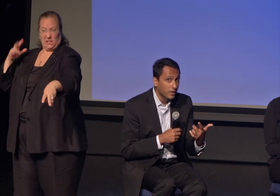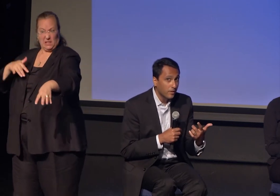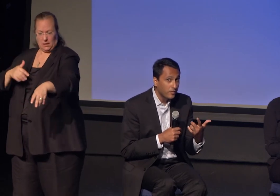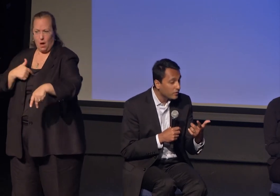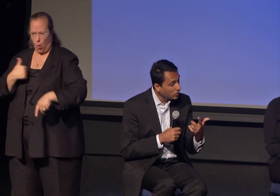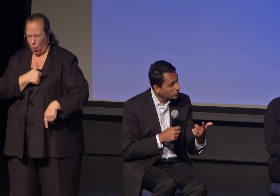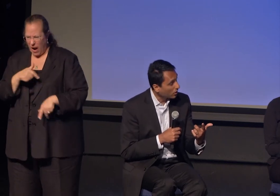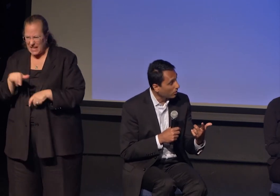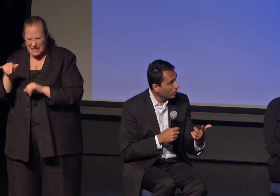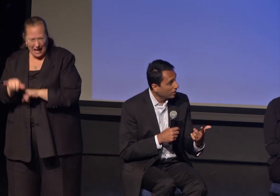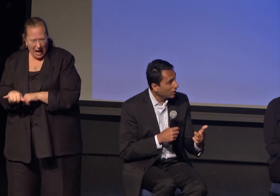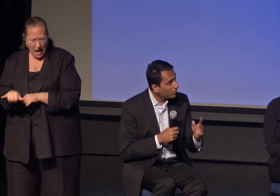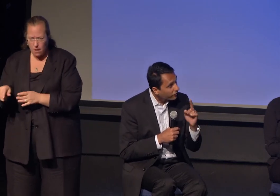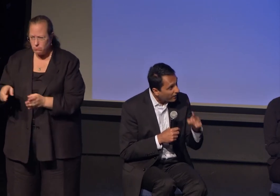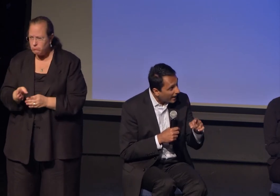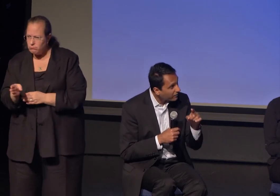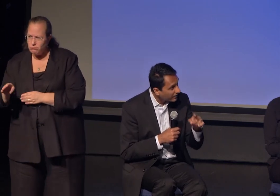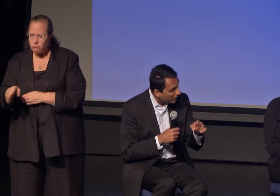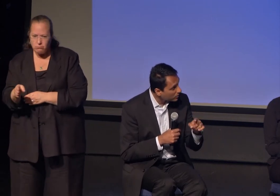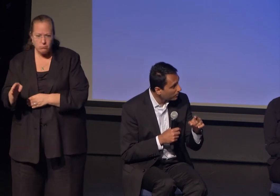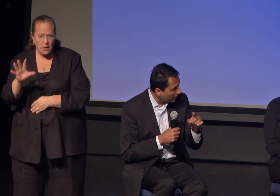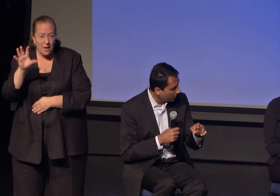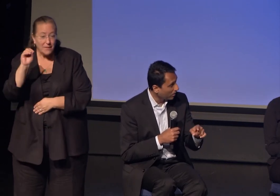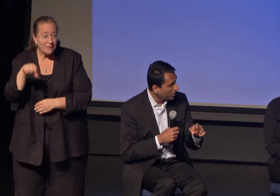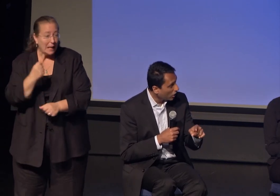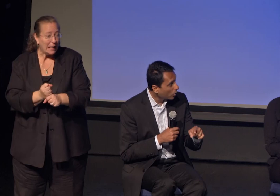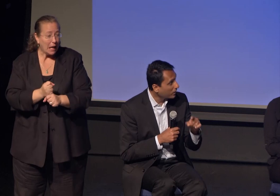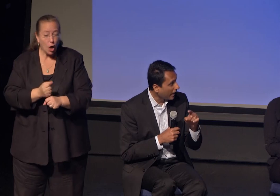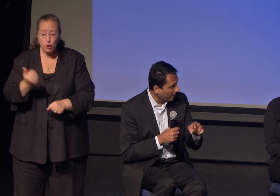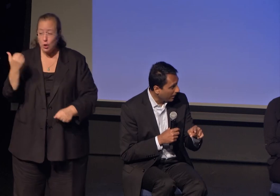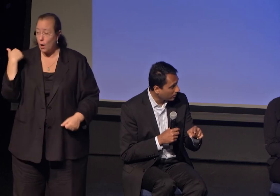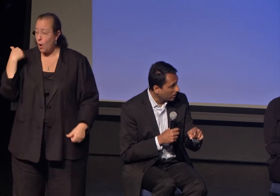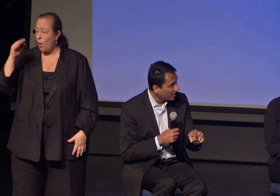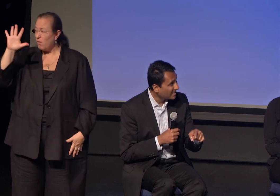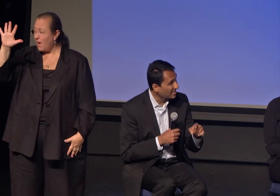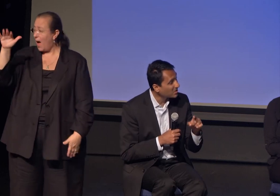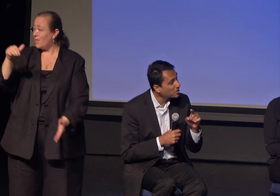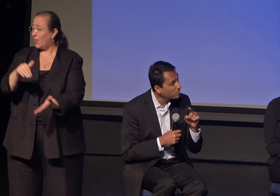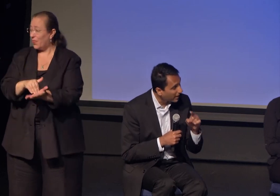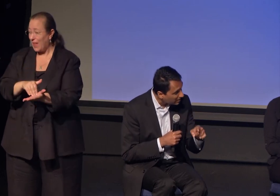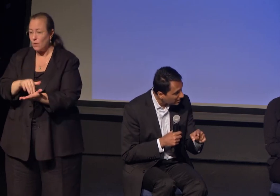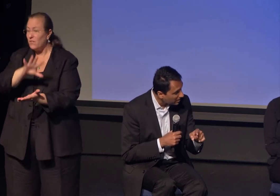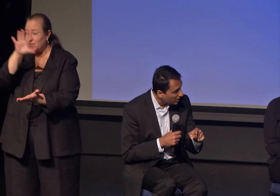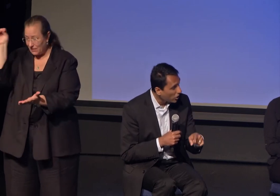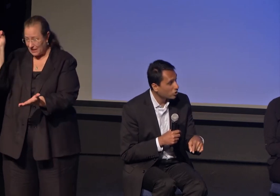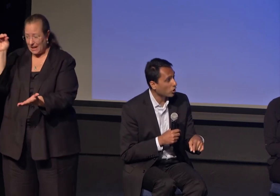"50 years ago there were 5,000 people who came out to spit,